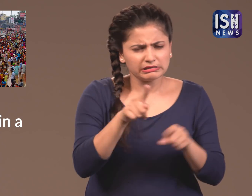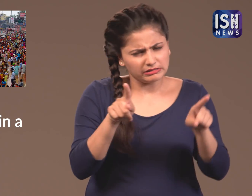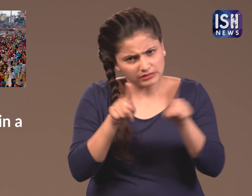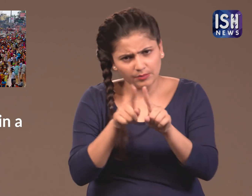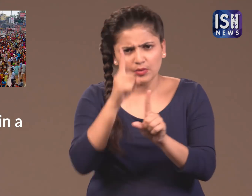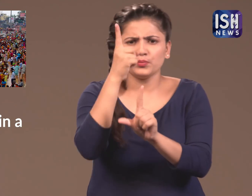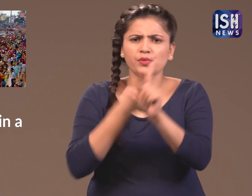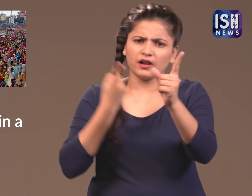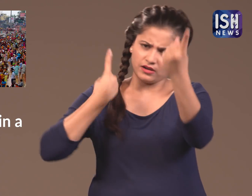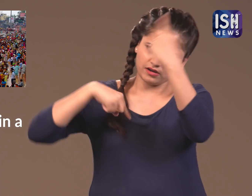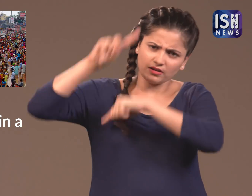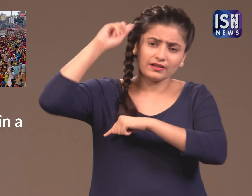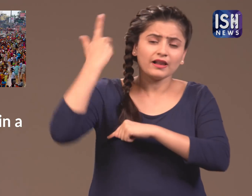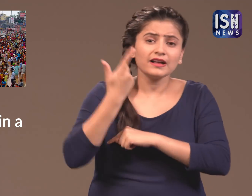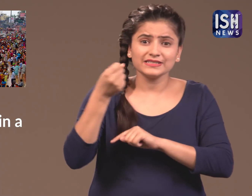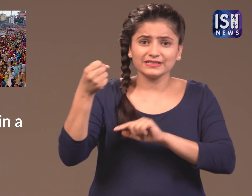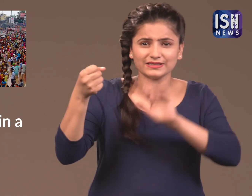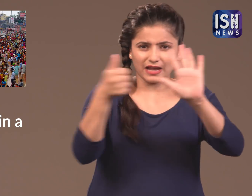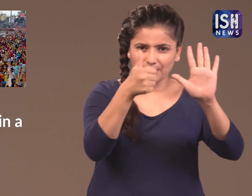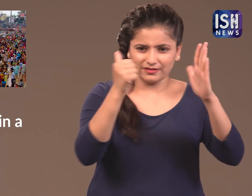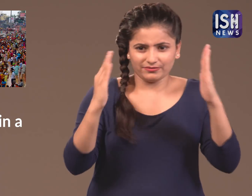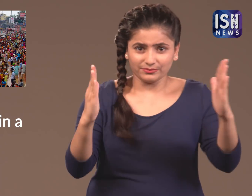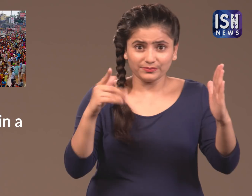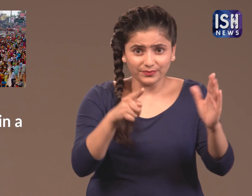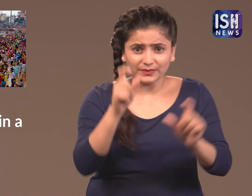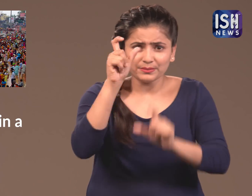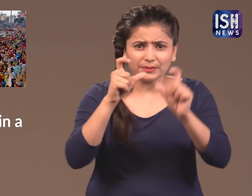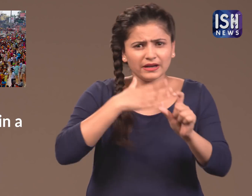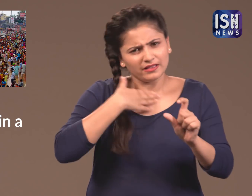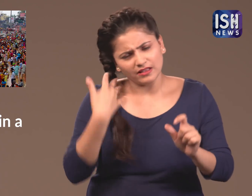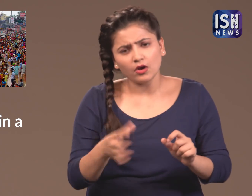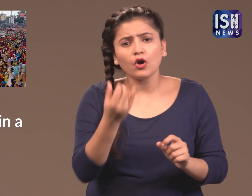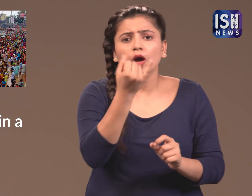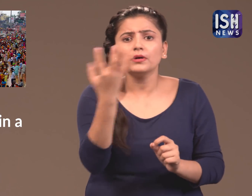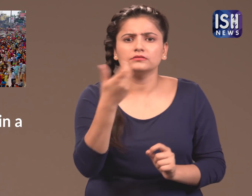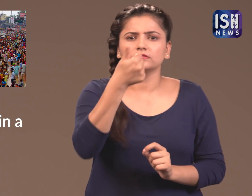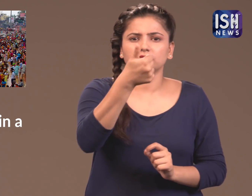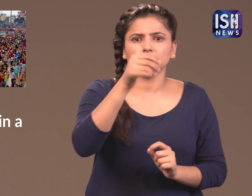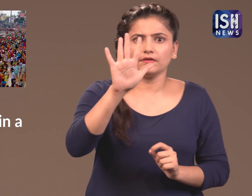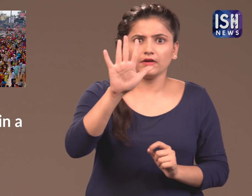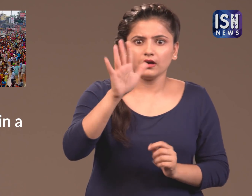Last year in a six month duration 65 people had died.